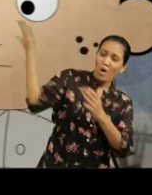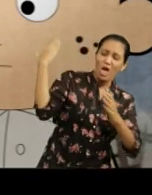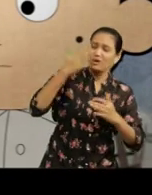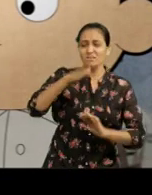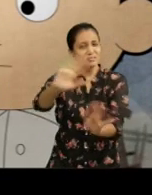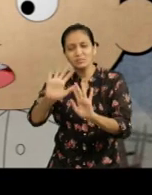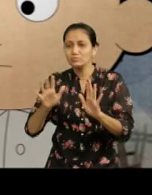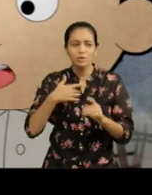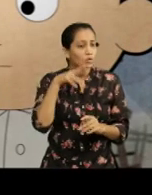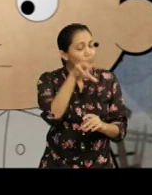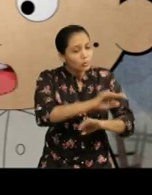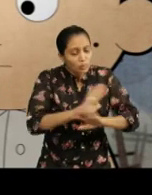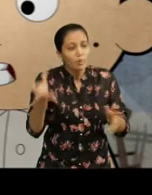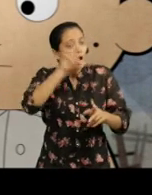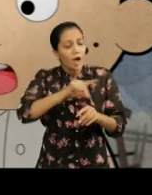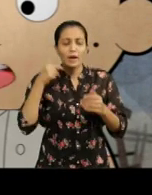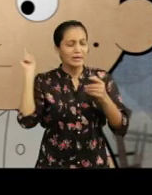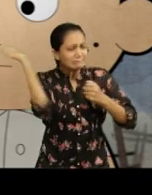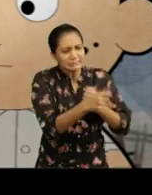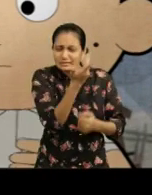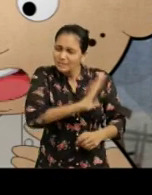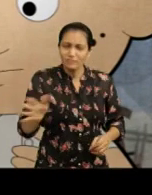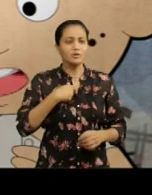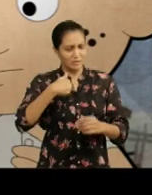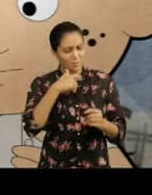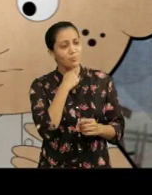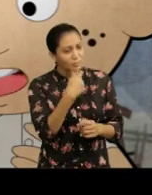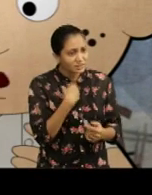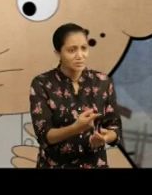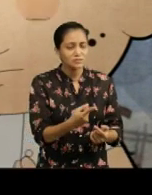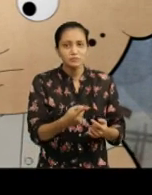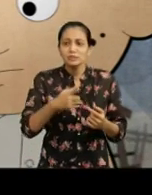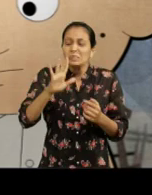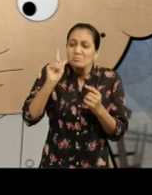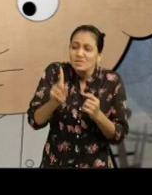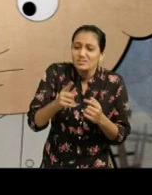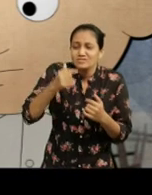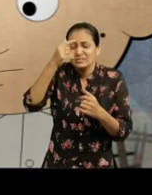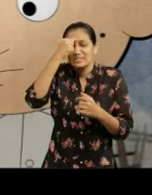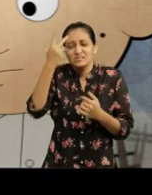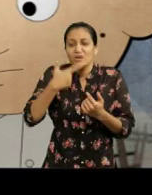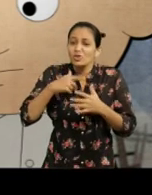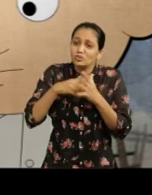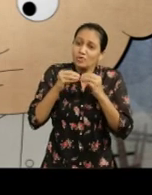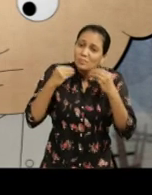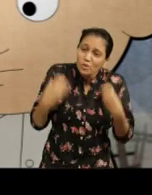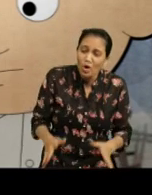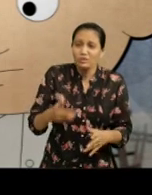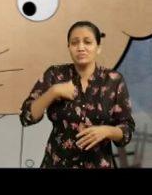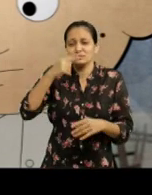No, he won’t ever be able to hurt you again. I promise you. But, I will lose my job.